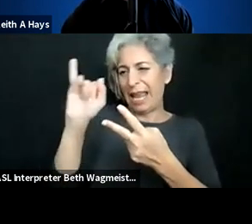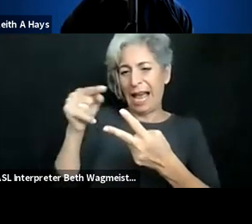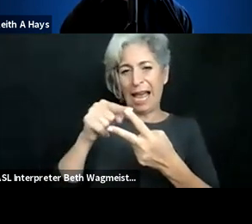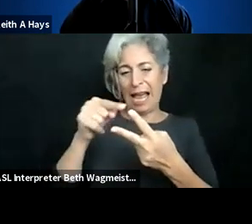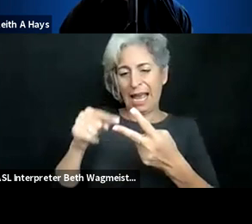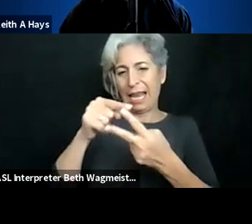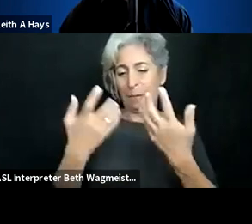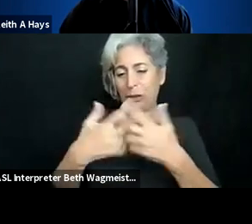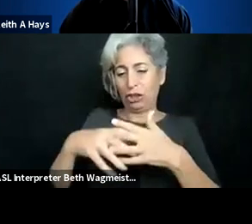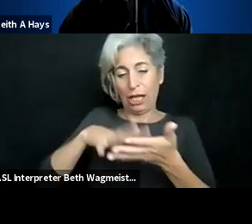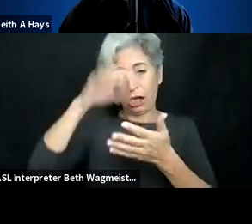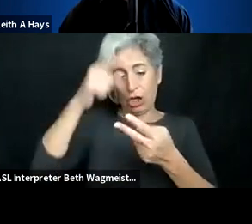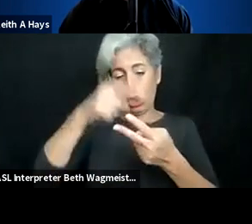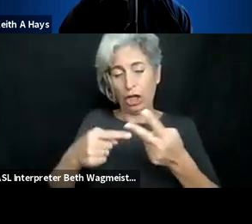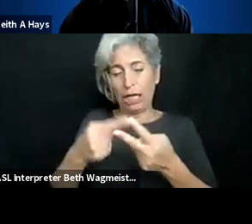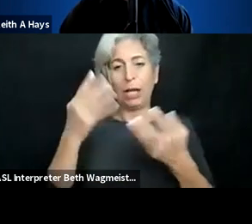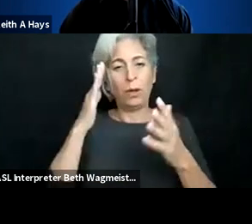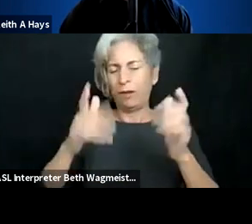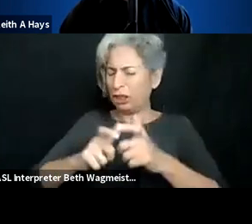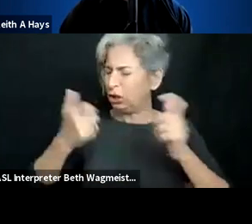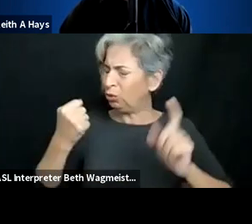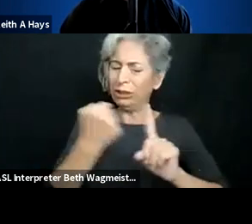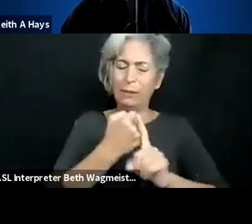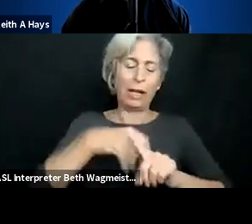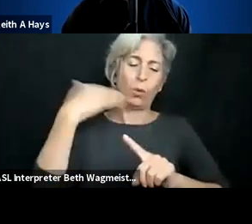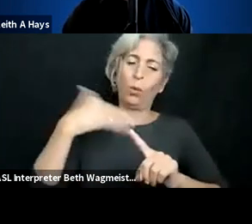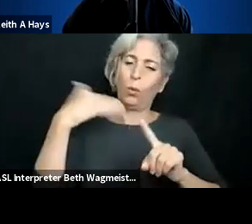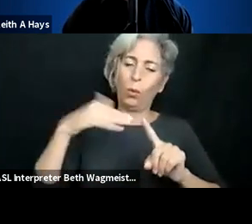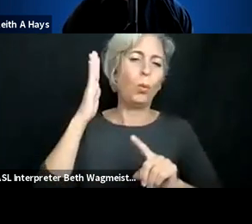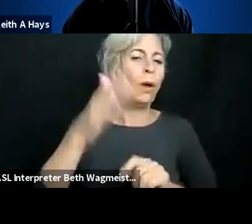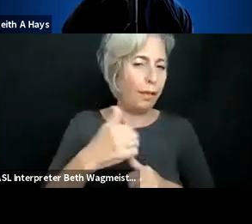that for classrooms and also higher education, I